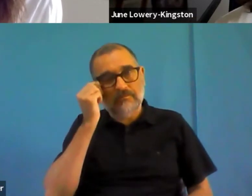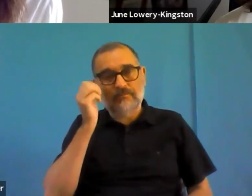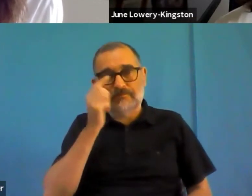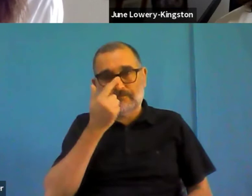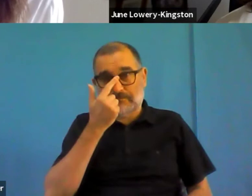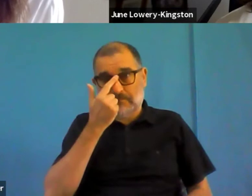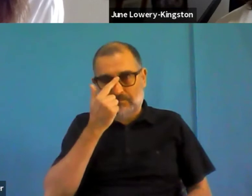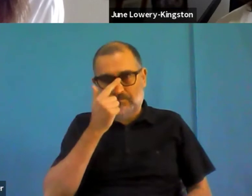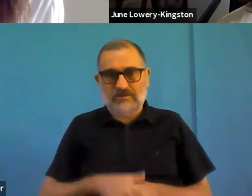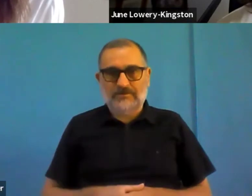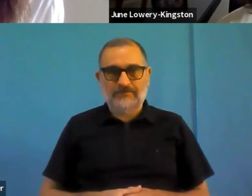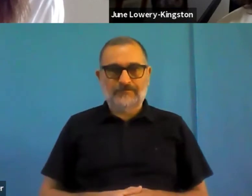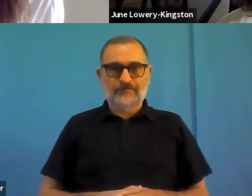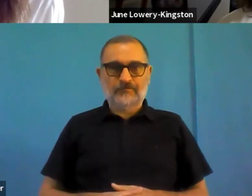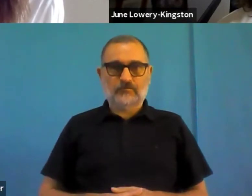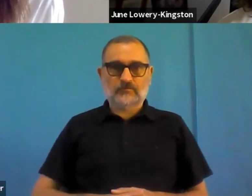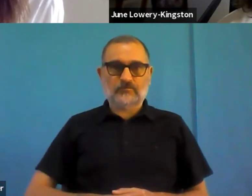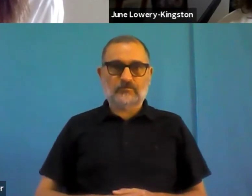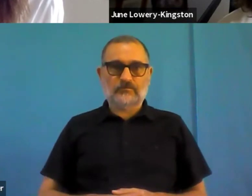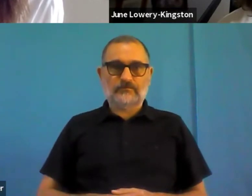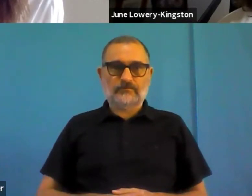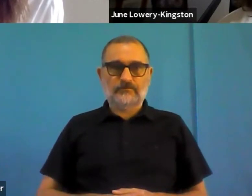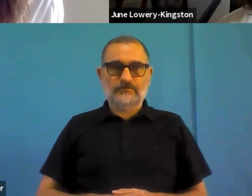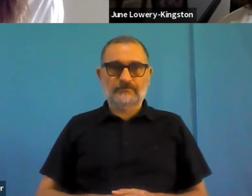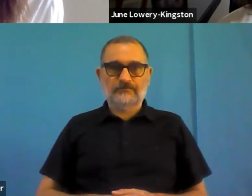As the EU the commission at least tries to achieve a union of equality.